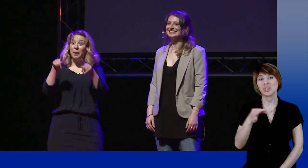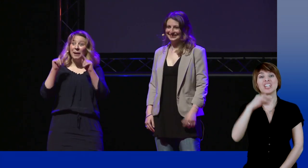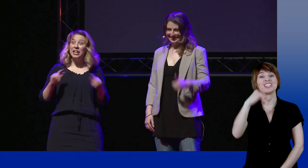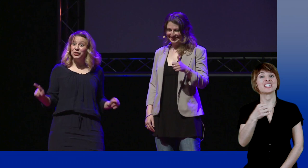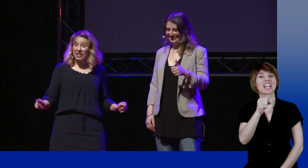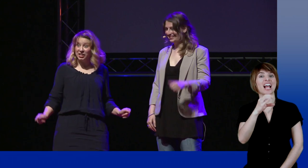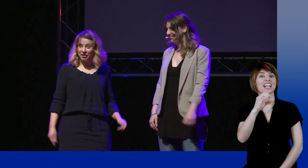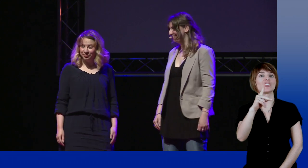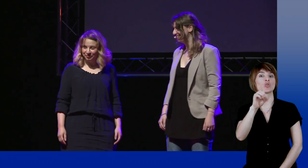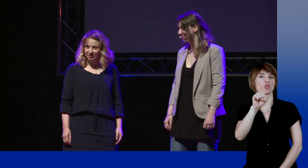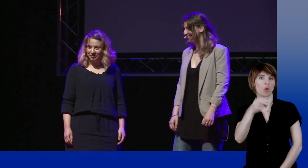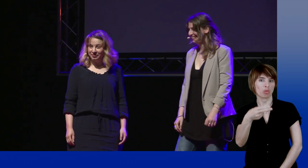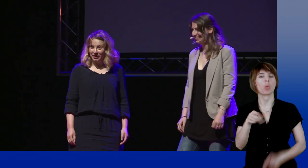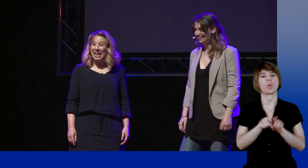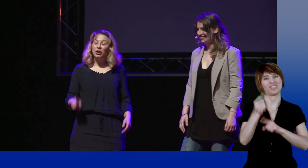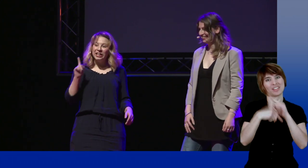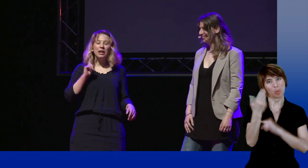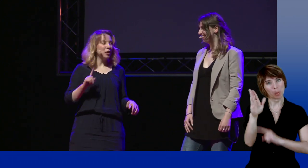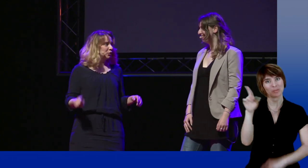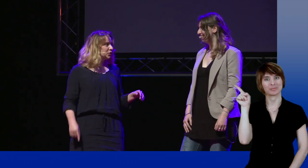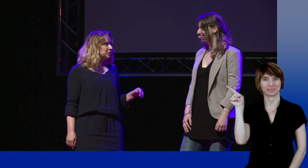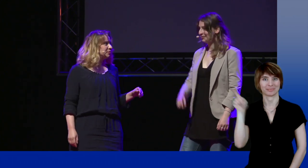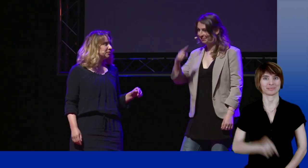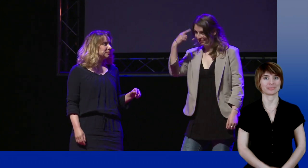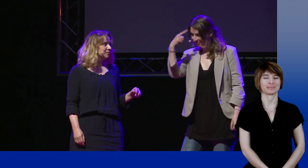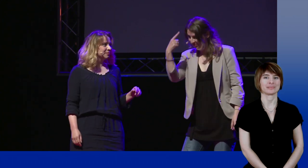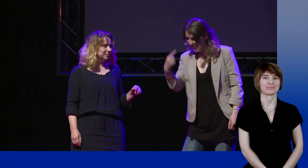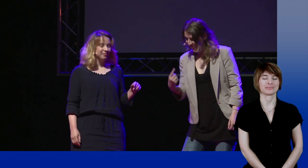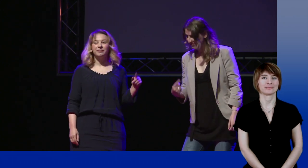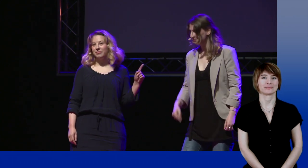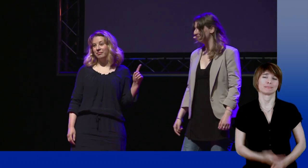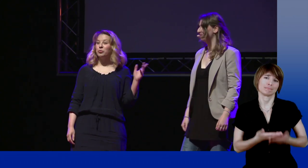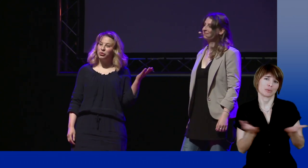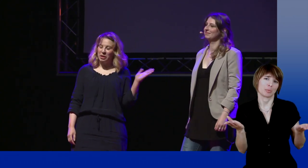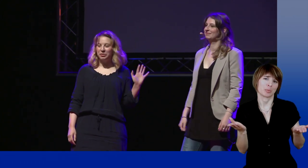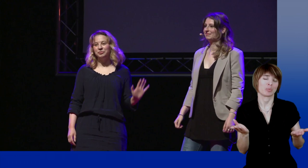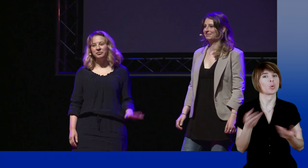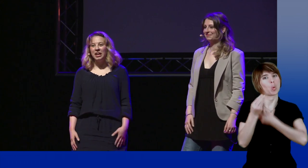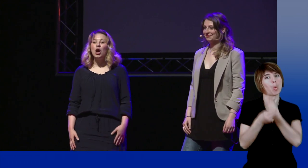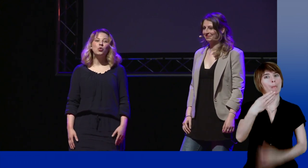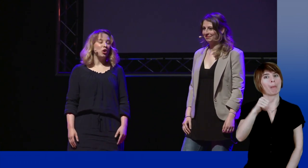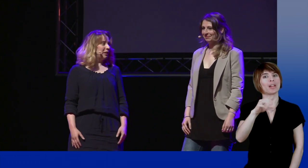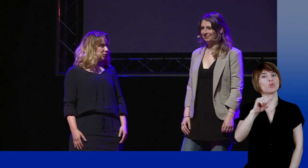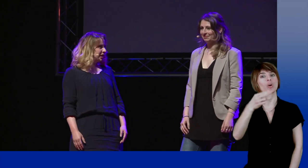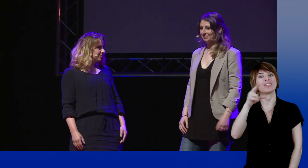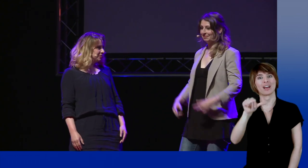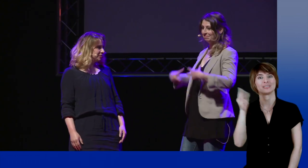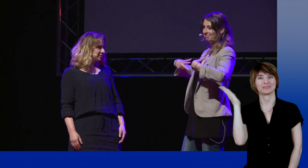Mickael Jackson. He has got another one. Easier. Or Madonna.